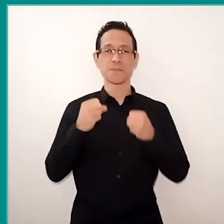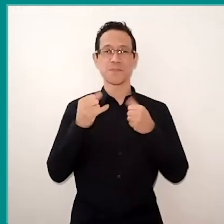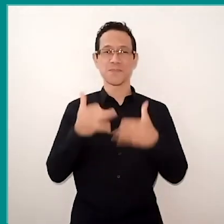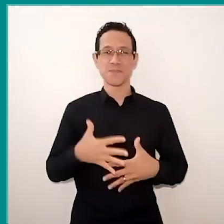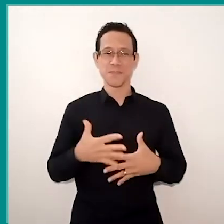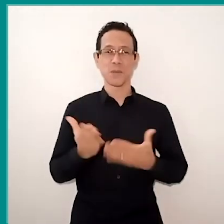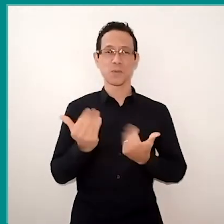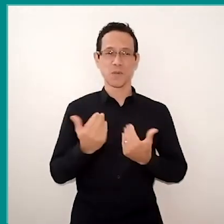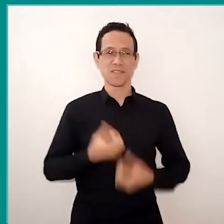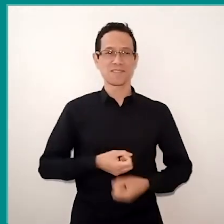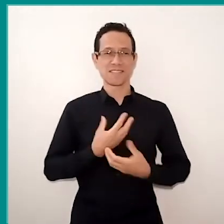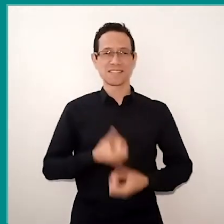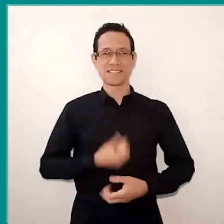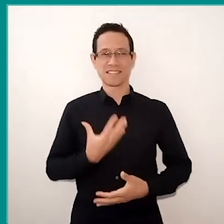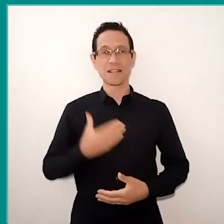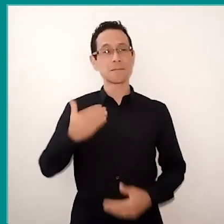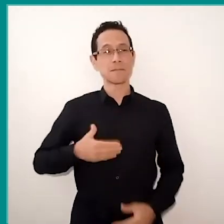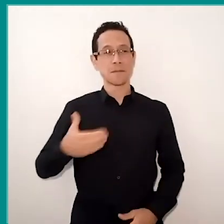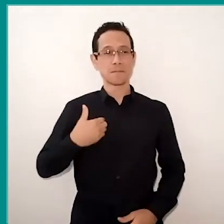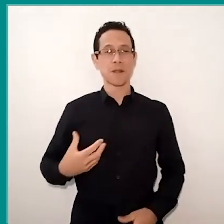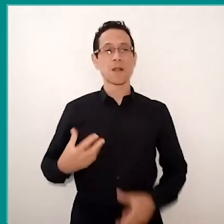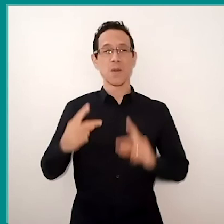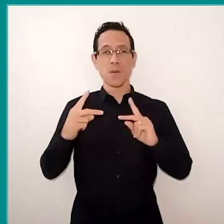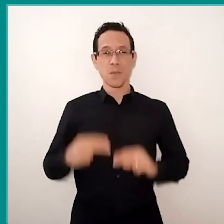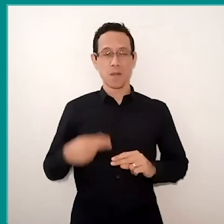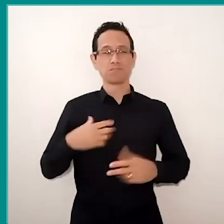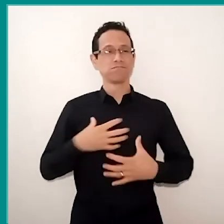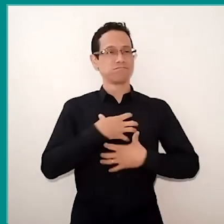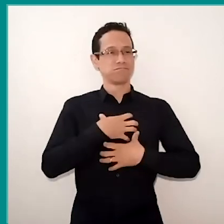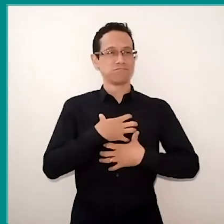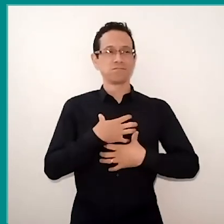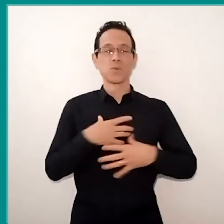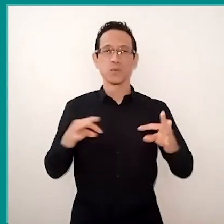that I hope, like me, have filled all with hope.